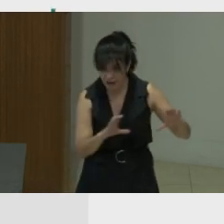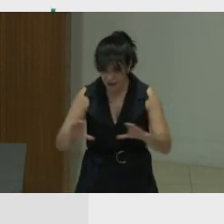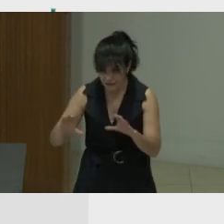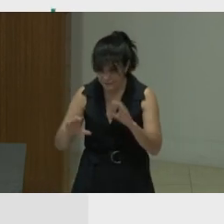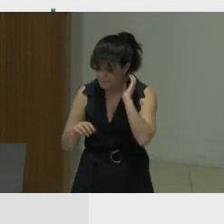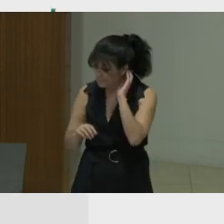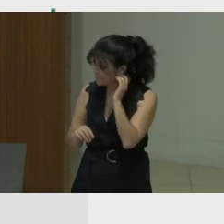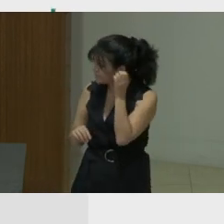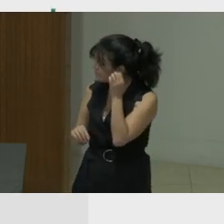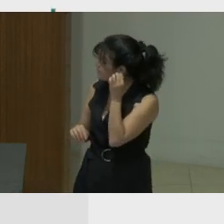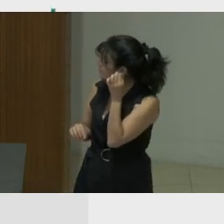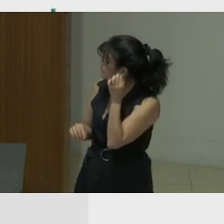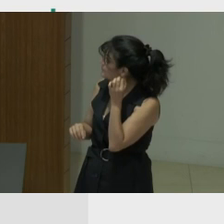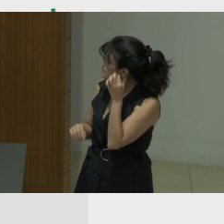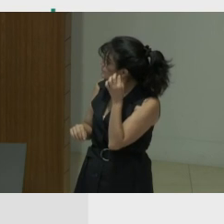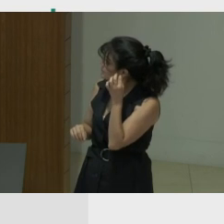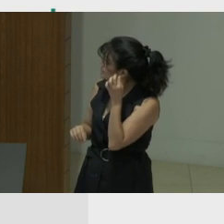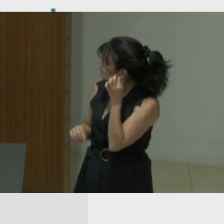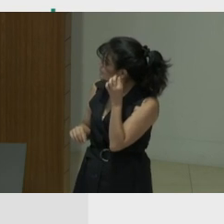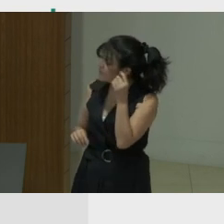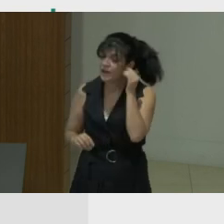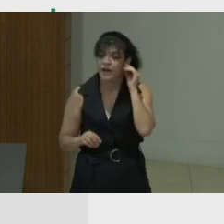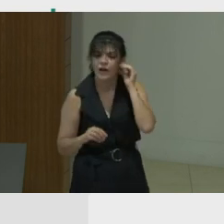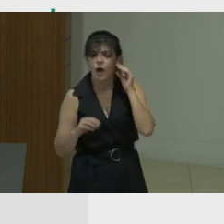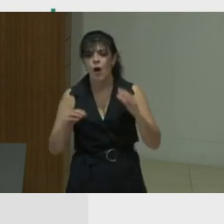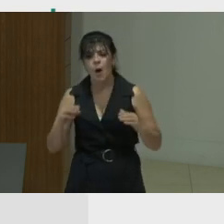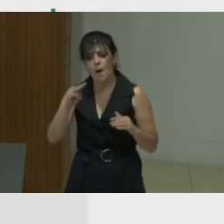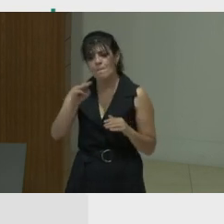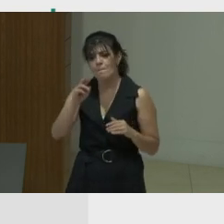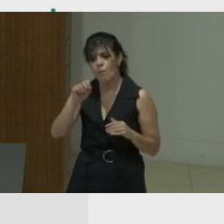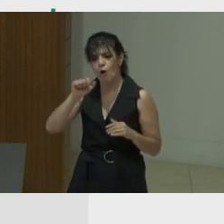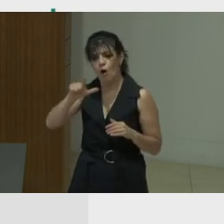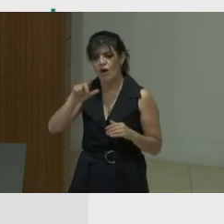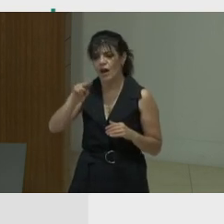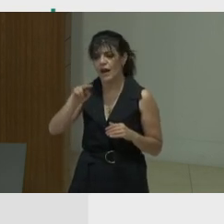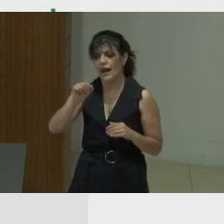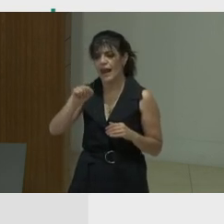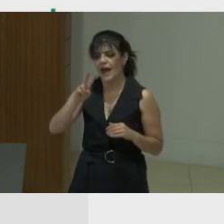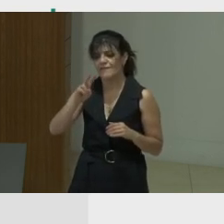I consider this concept as moral naivete, whereby people are considered to be given a second chance